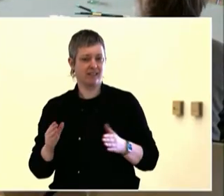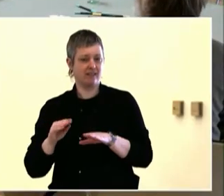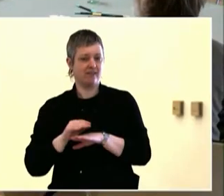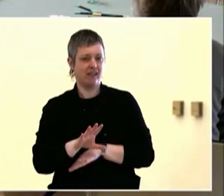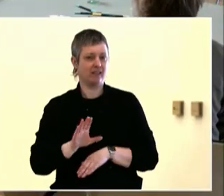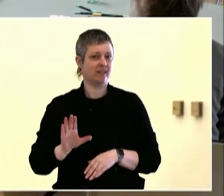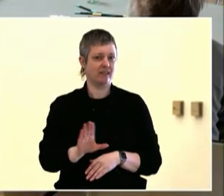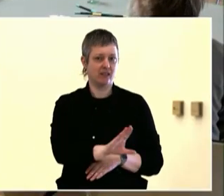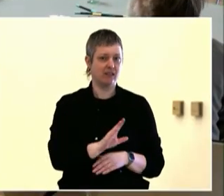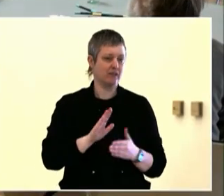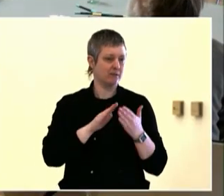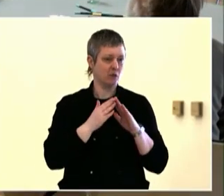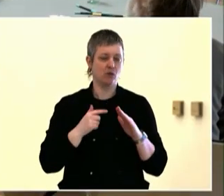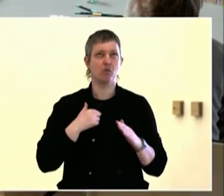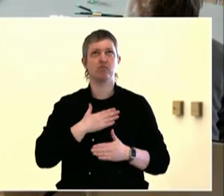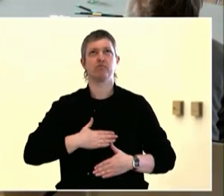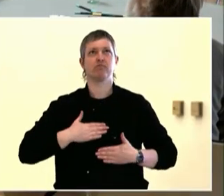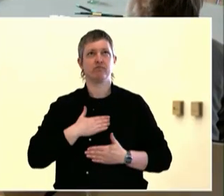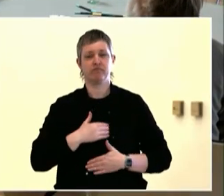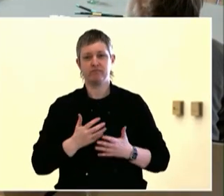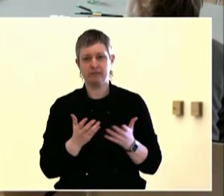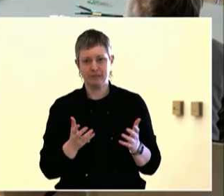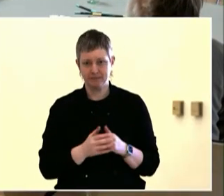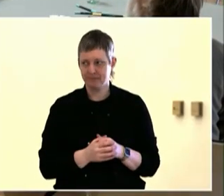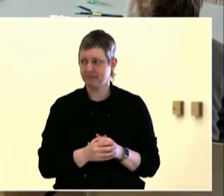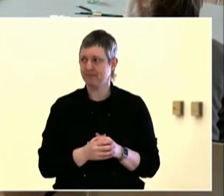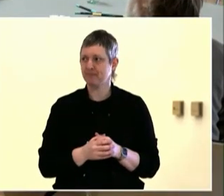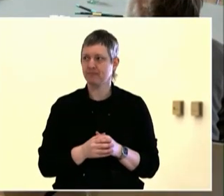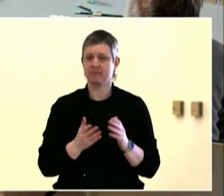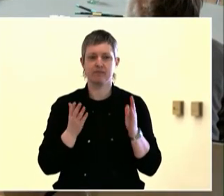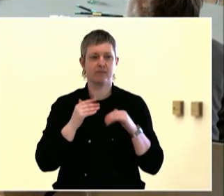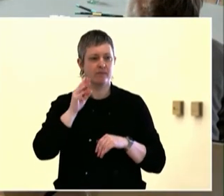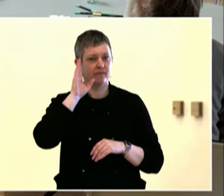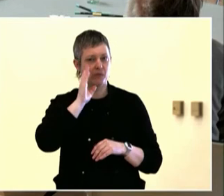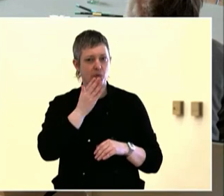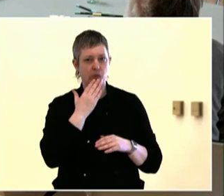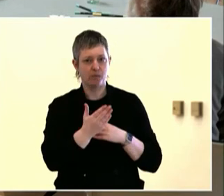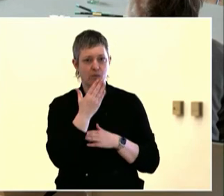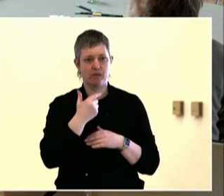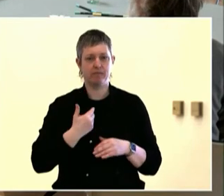the persistence. Progress is not linear, but it